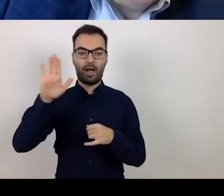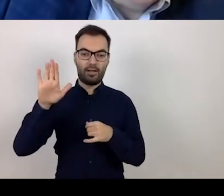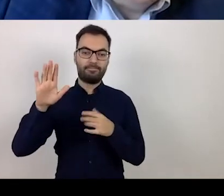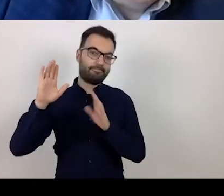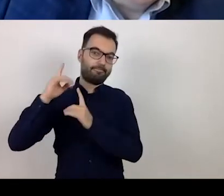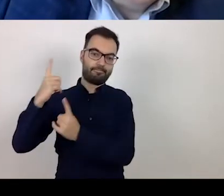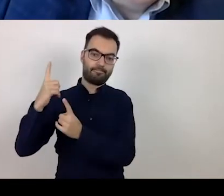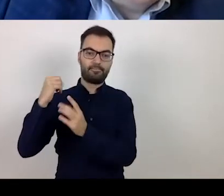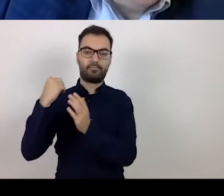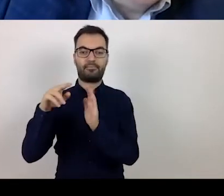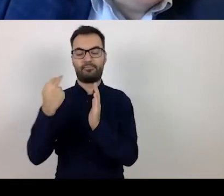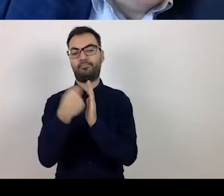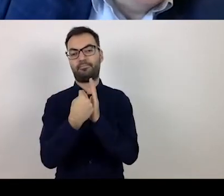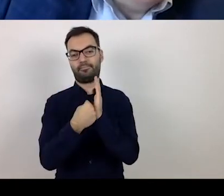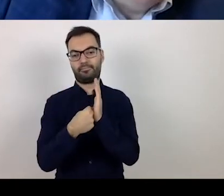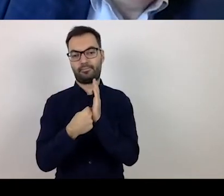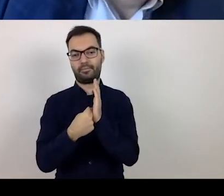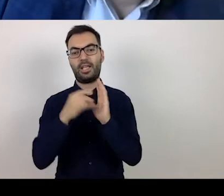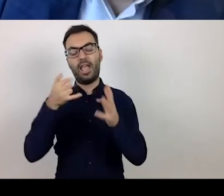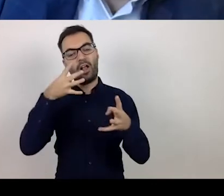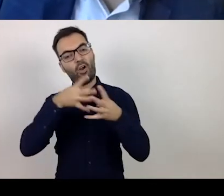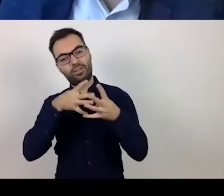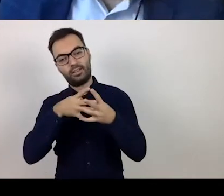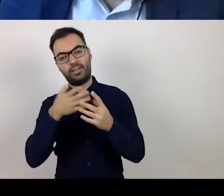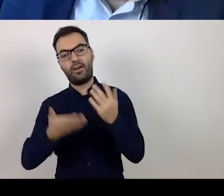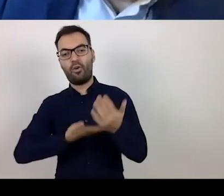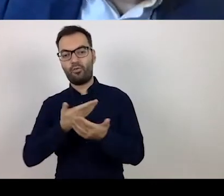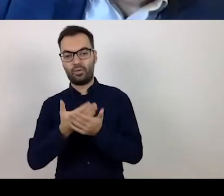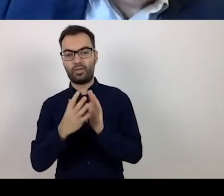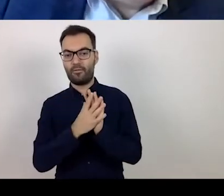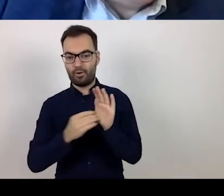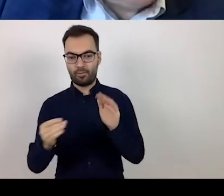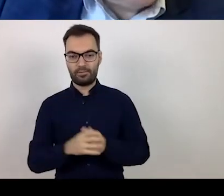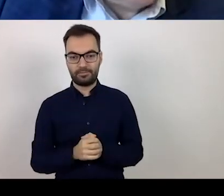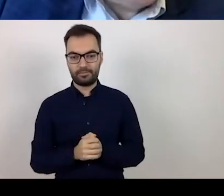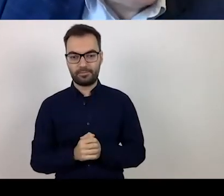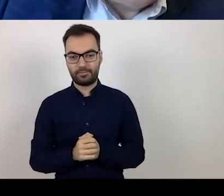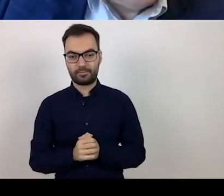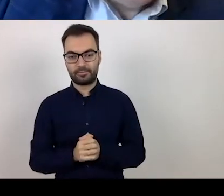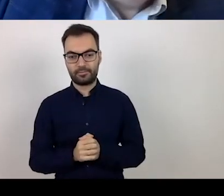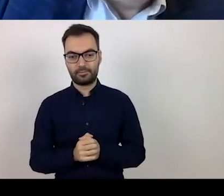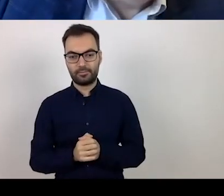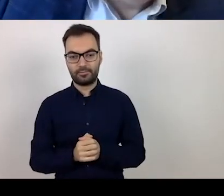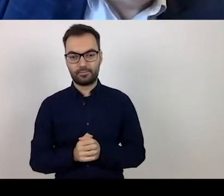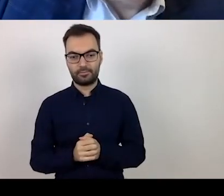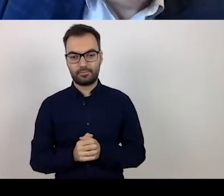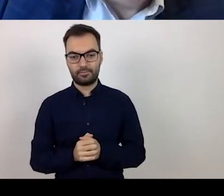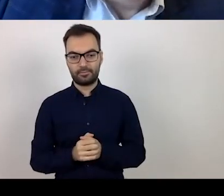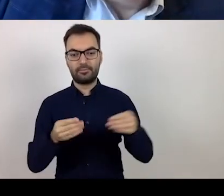related to verification of fulfilling the formal criteria. In particular, as regards any errors.